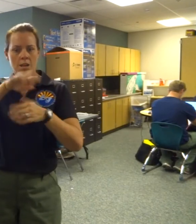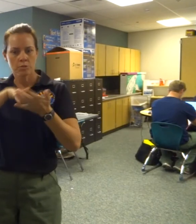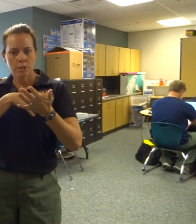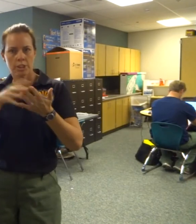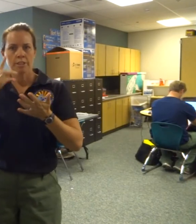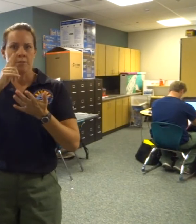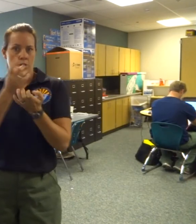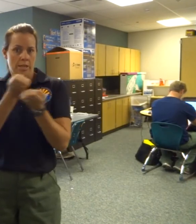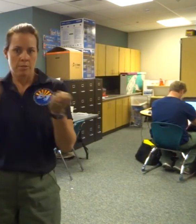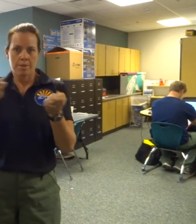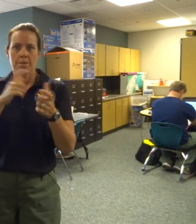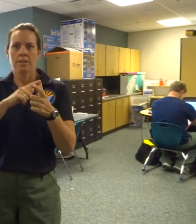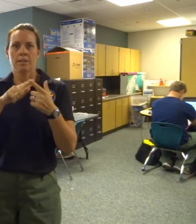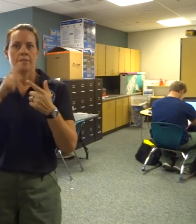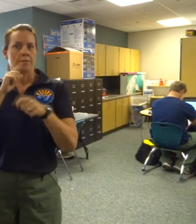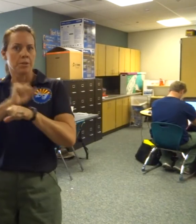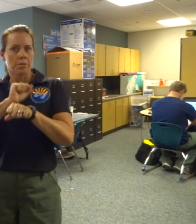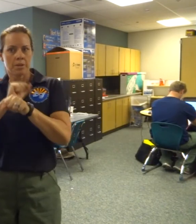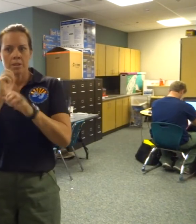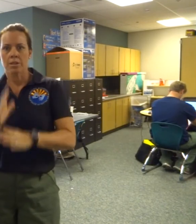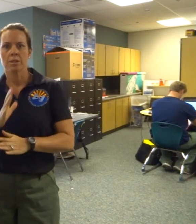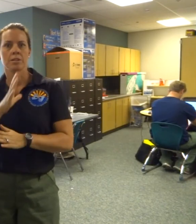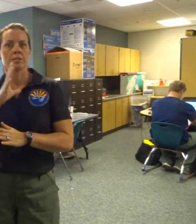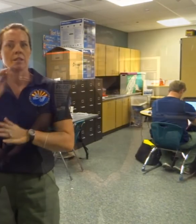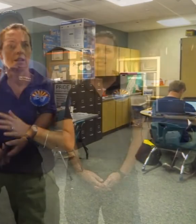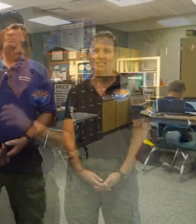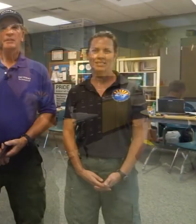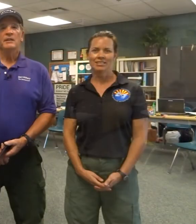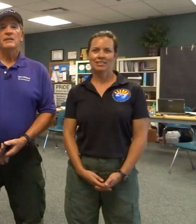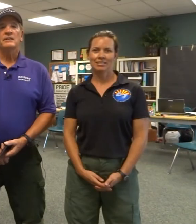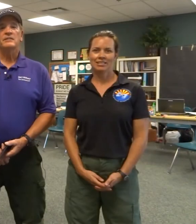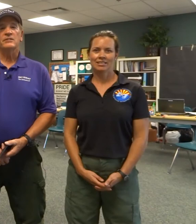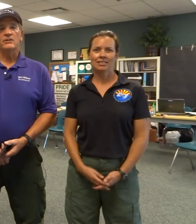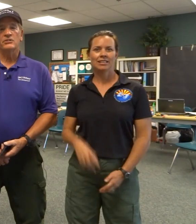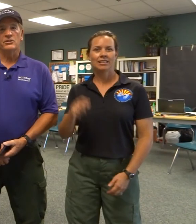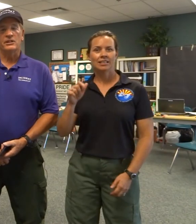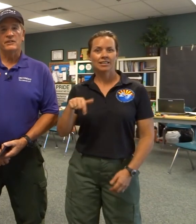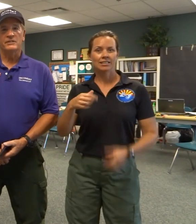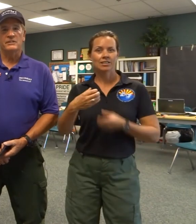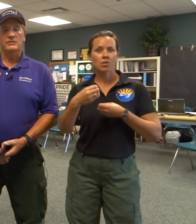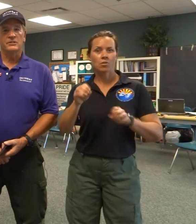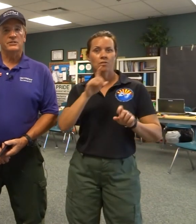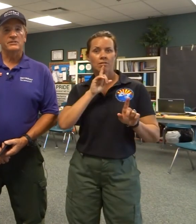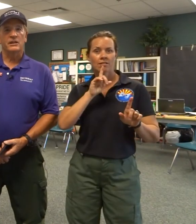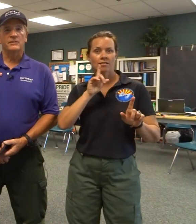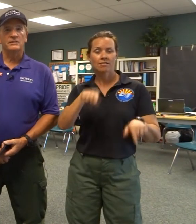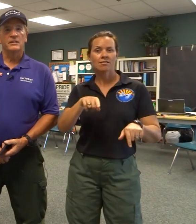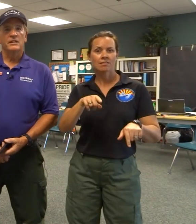for the personnel and for supplies. This is the Ordering Office and Logistics Office.